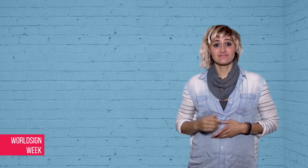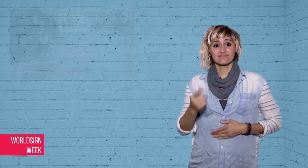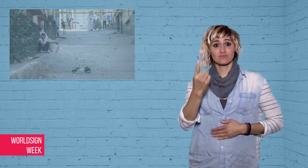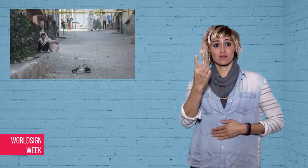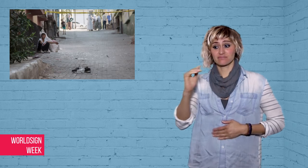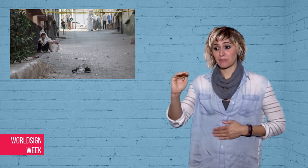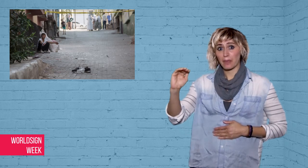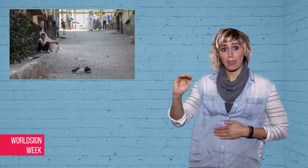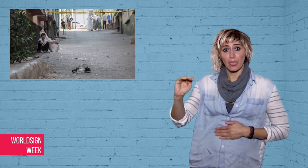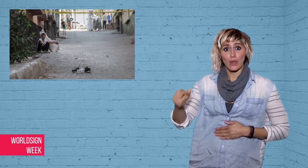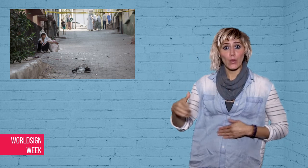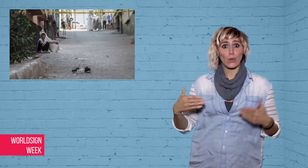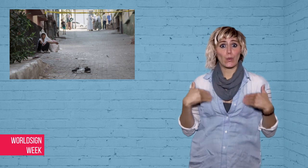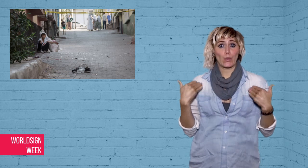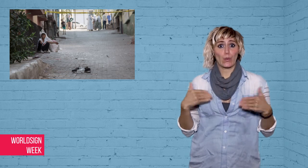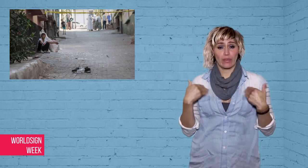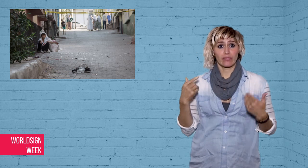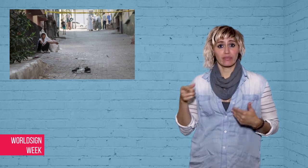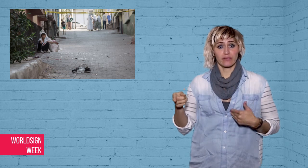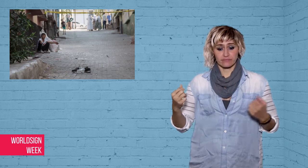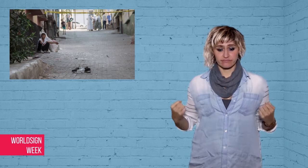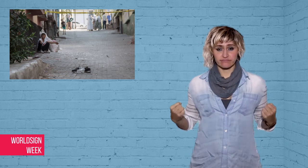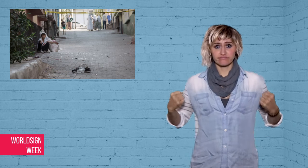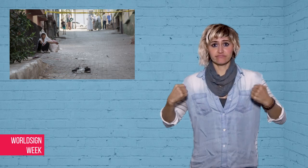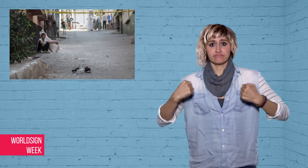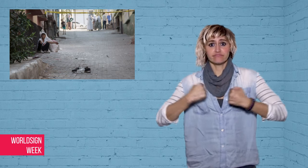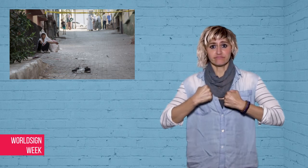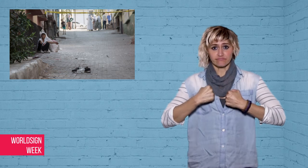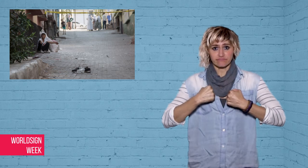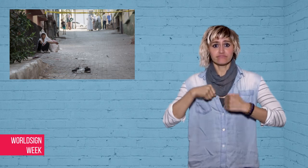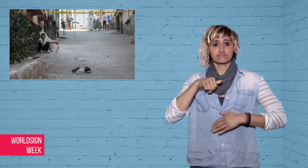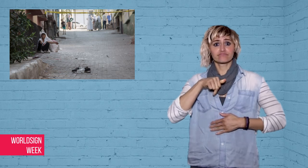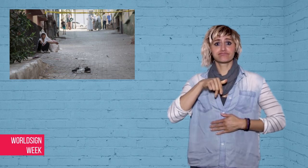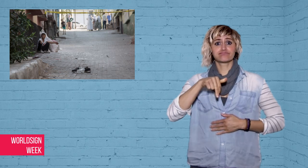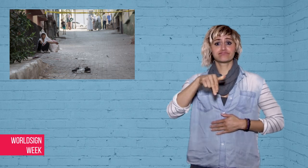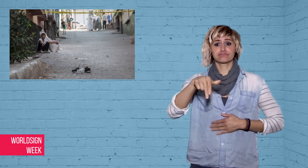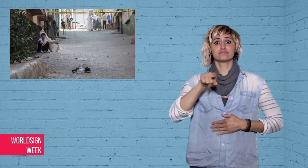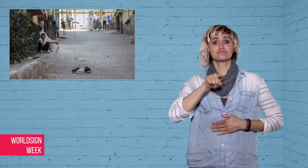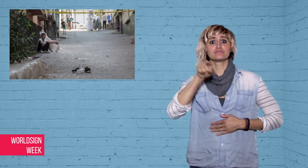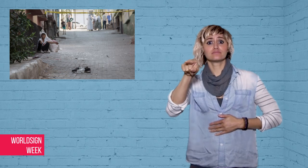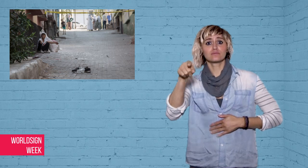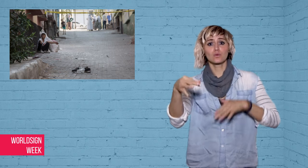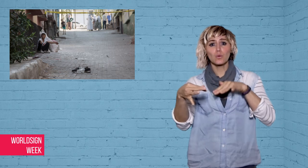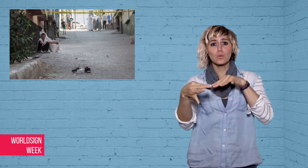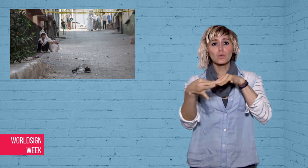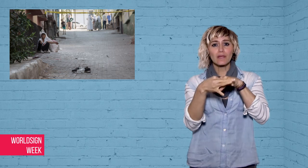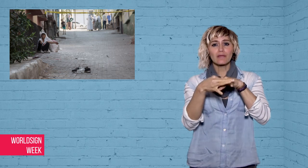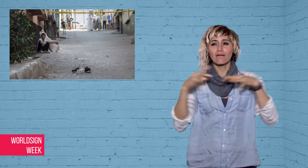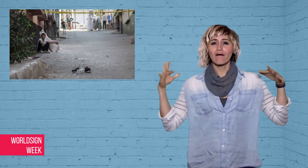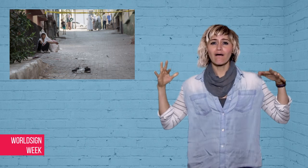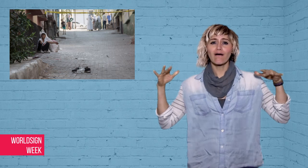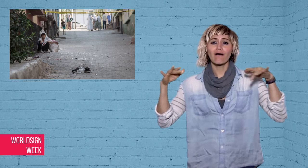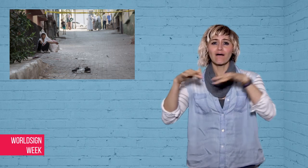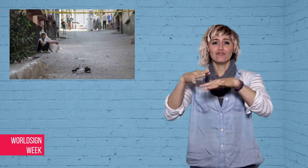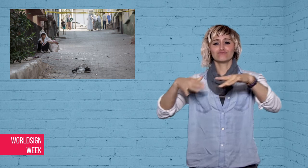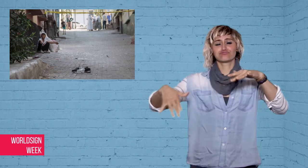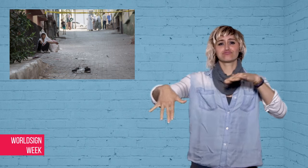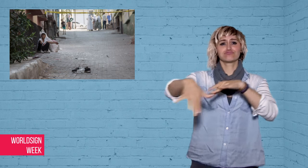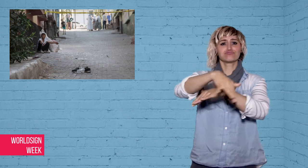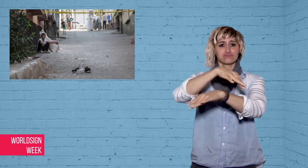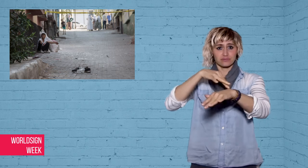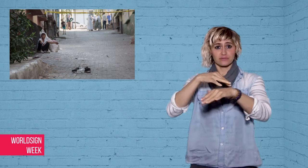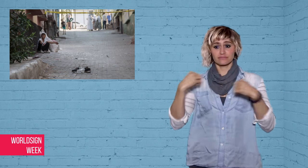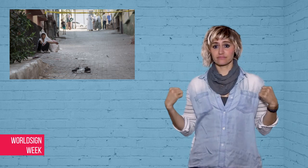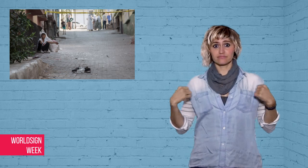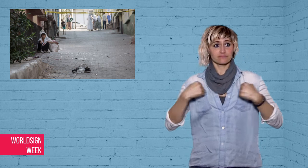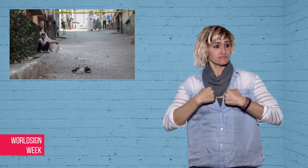In Turkey, a child suicide bomber blew up